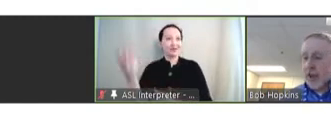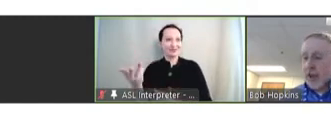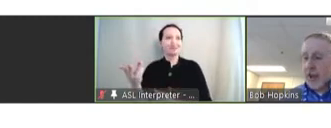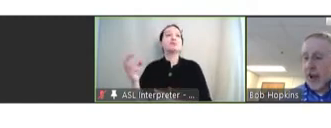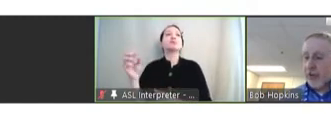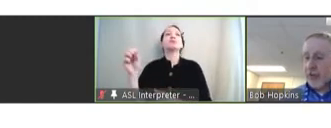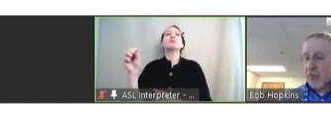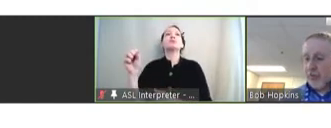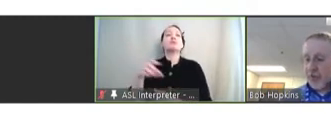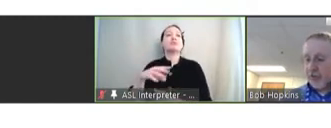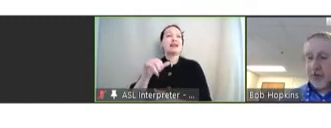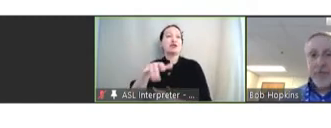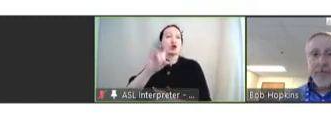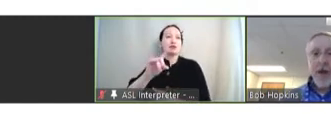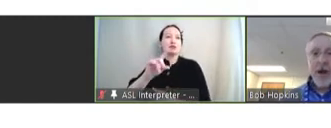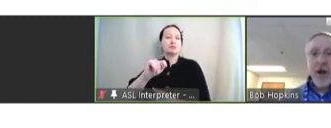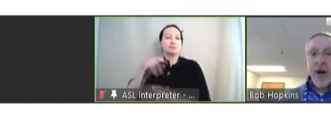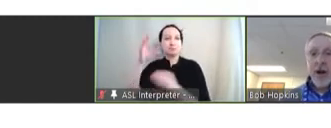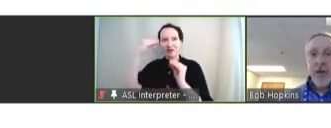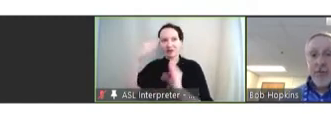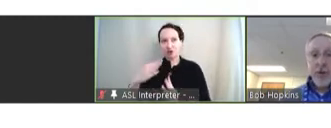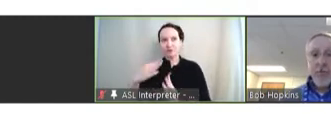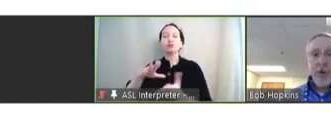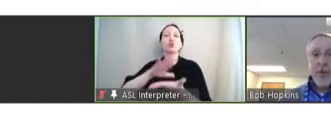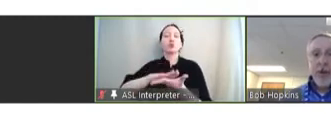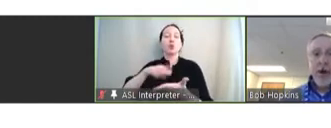an adjunct professor of the School of Public Health.